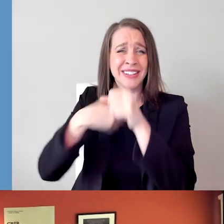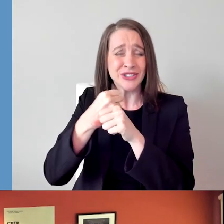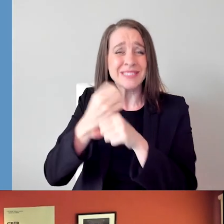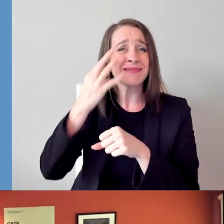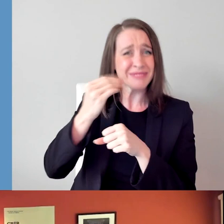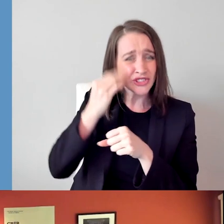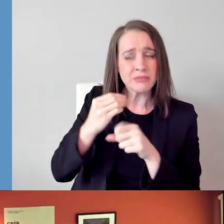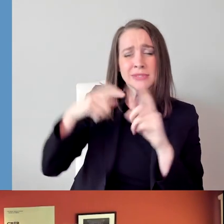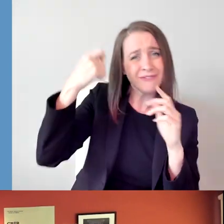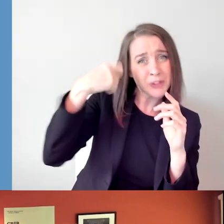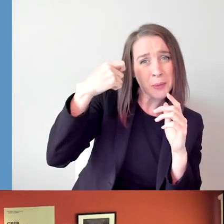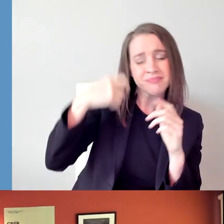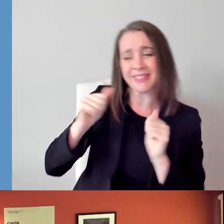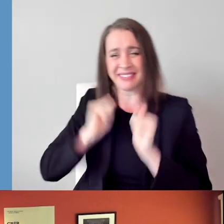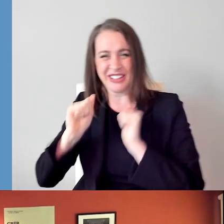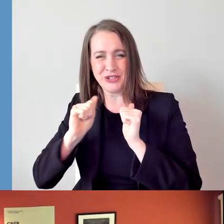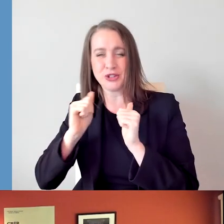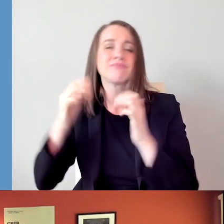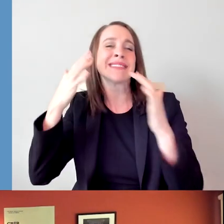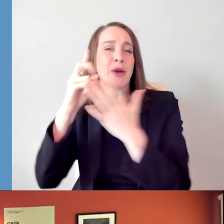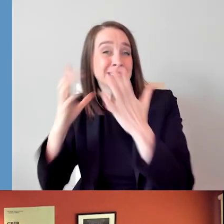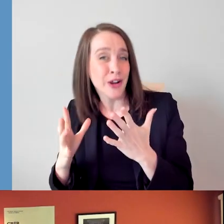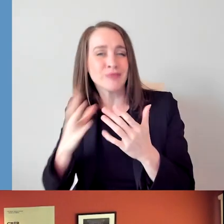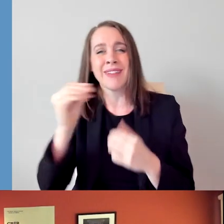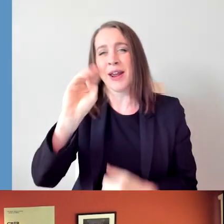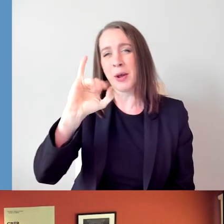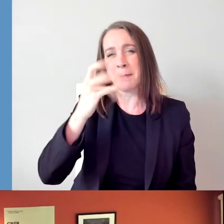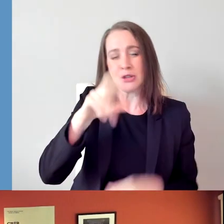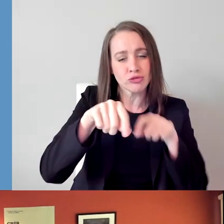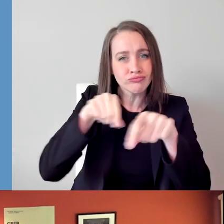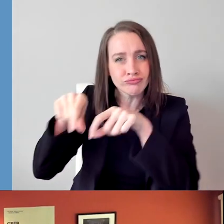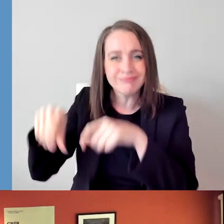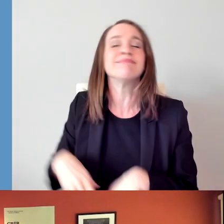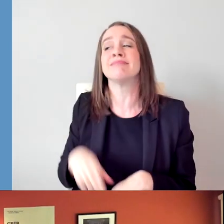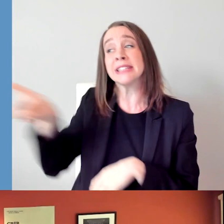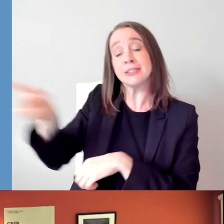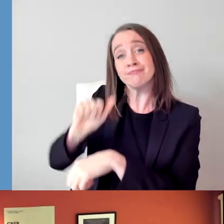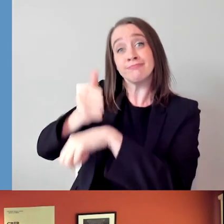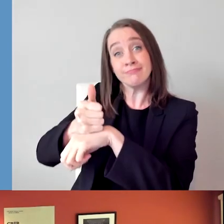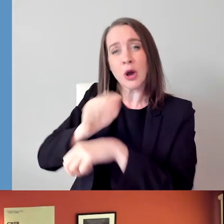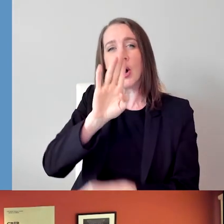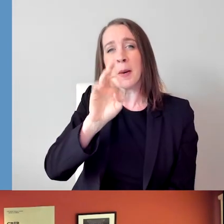as a film and theater sound designer and mixer. He is also a founder of Berkeley Sound Artists,